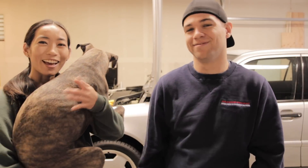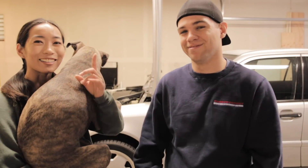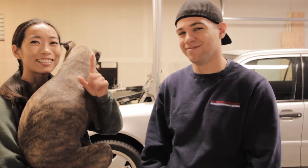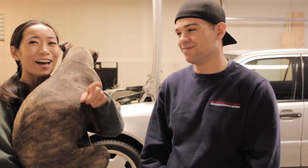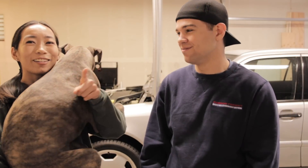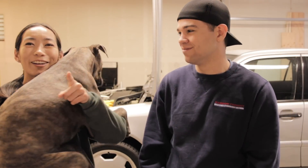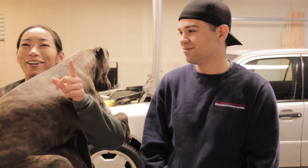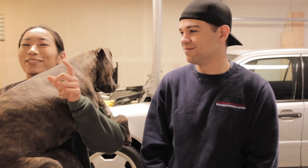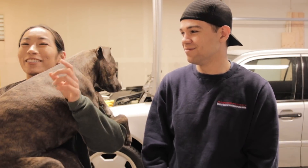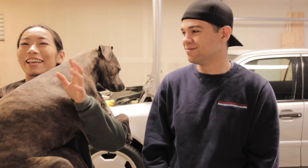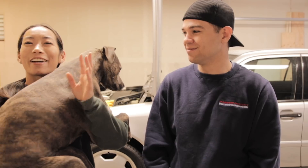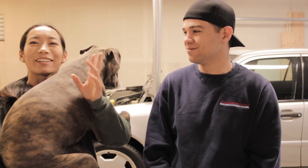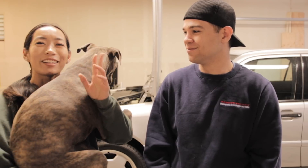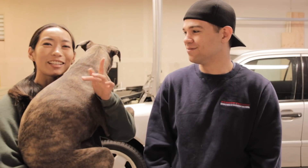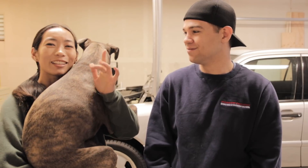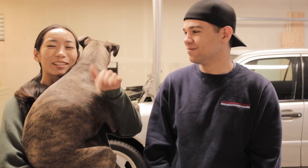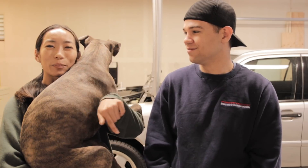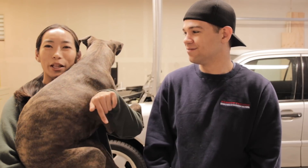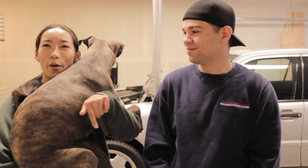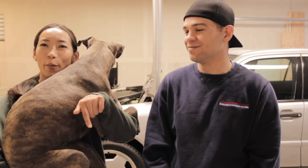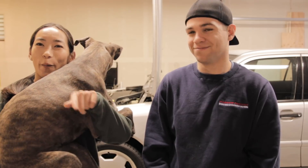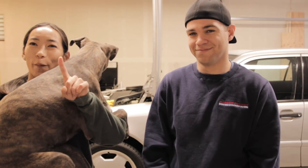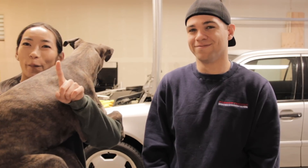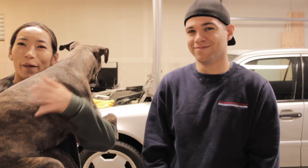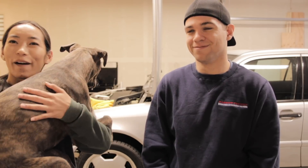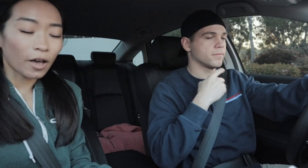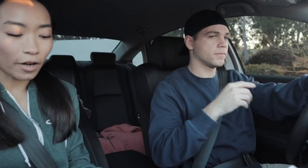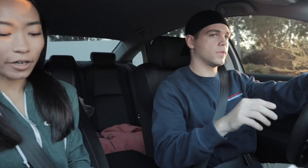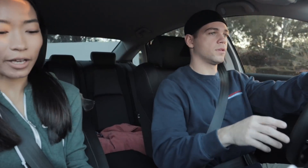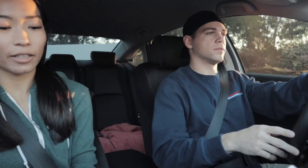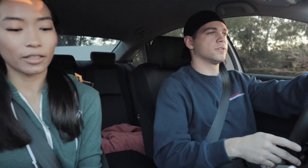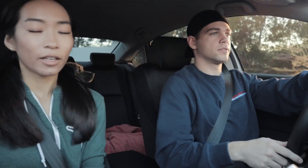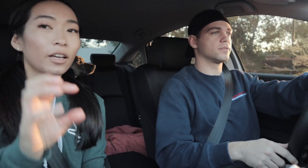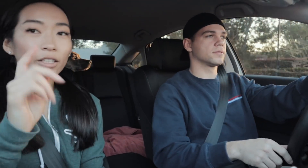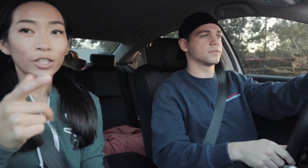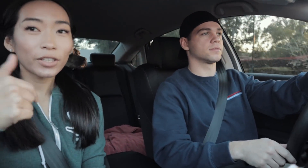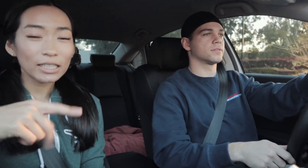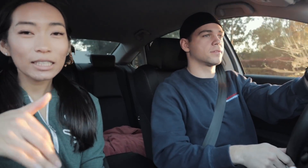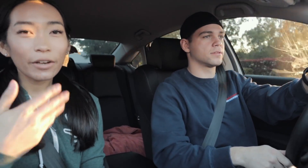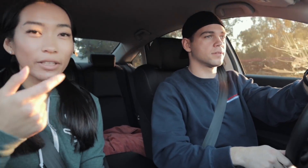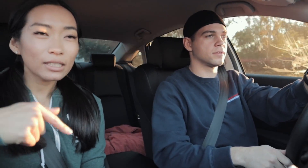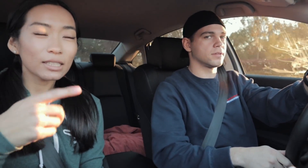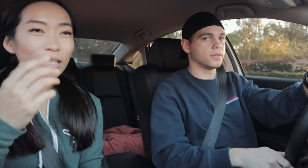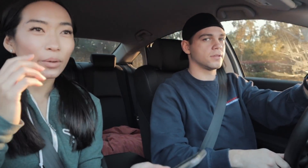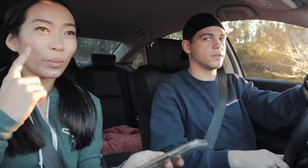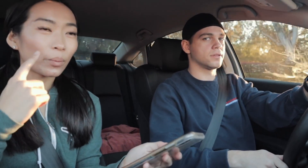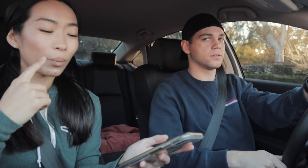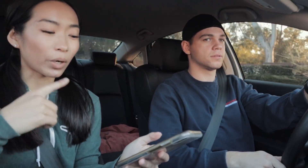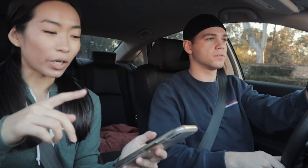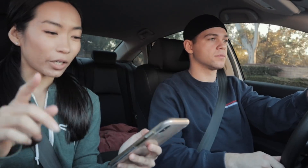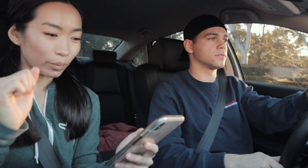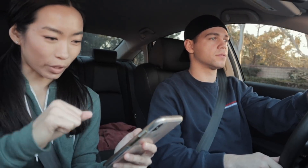E: yeah! download with our link below E: All right so this is how this is gonna work